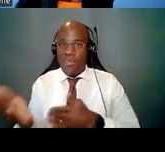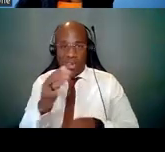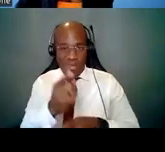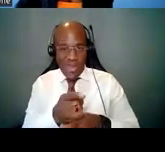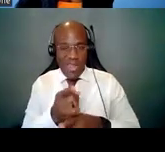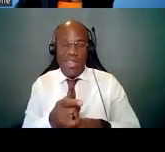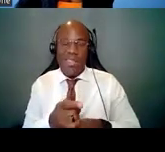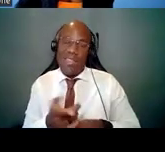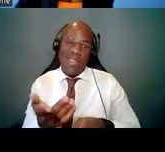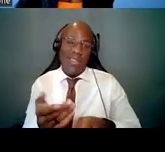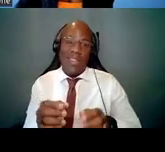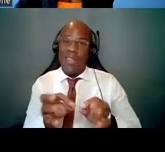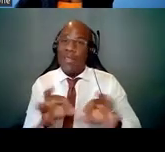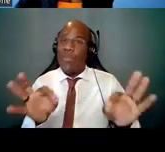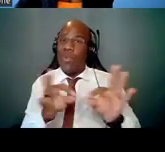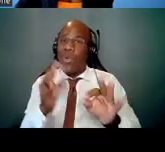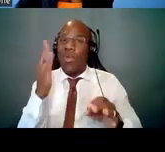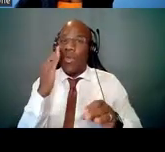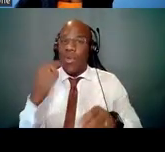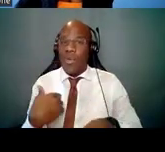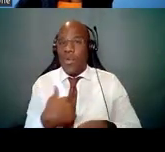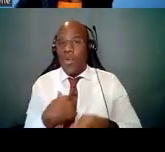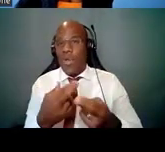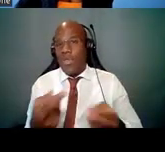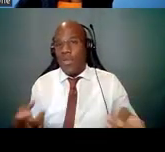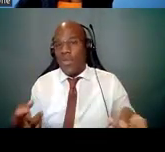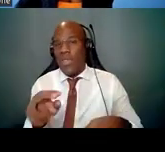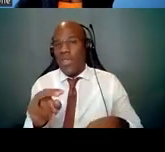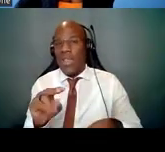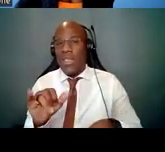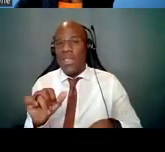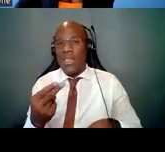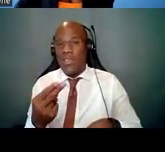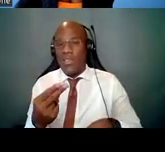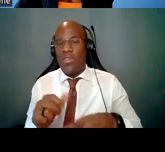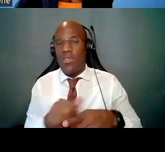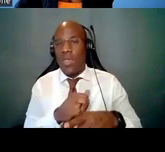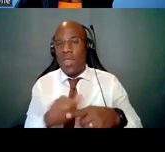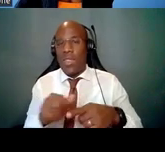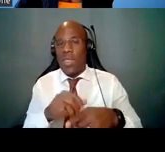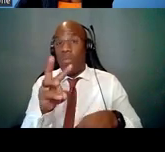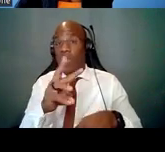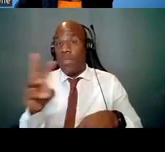So you can use the NIH training website to find information on career development awards,